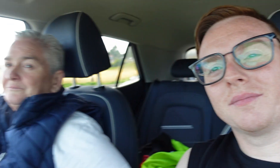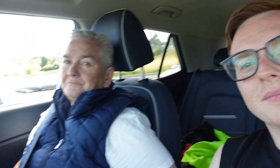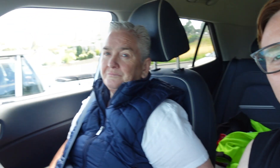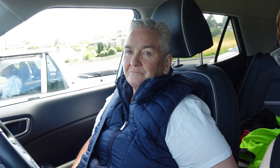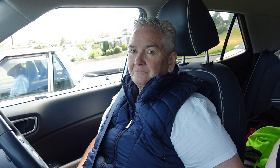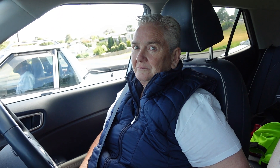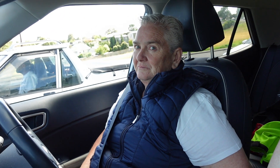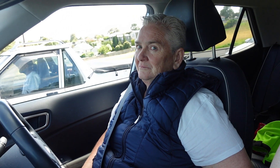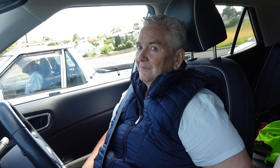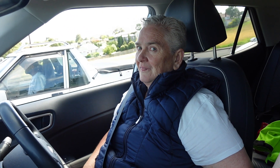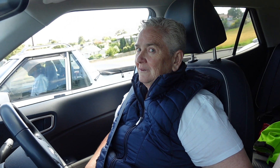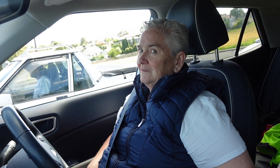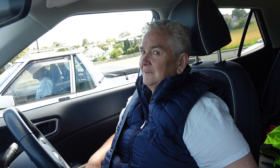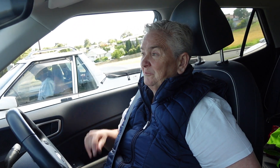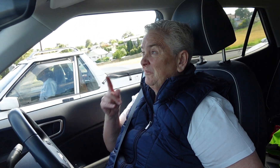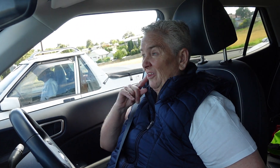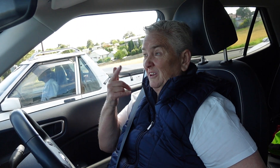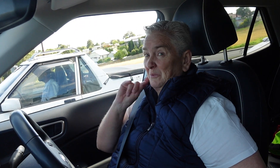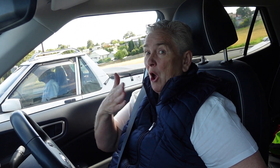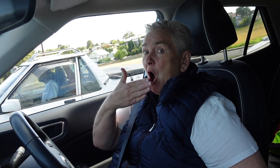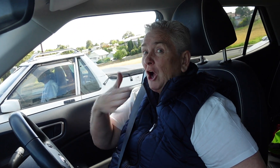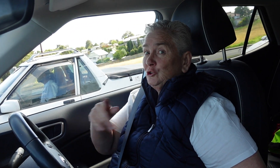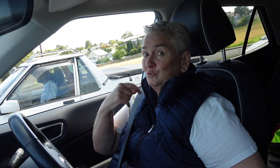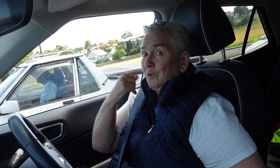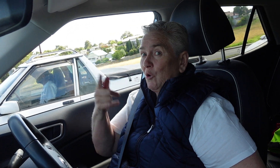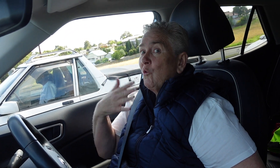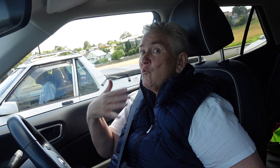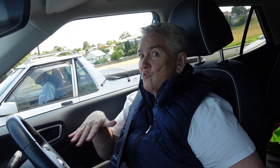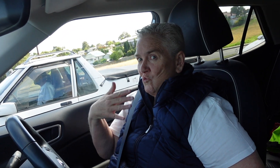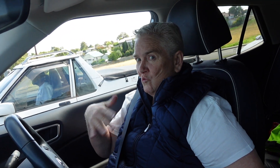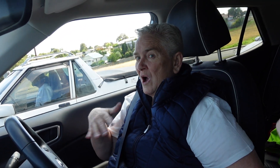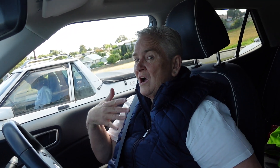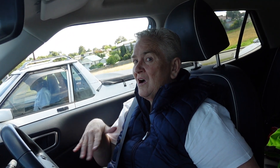Annie-Maree: Tomorrow will be hot. Wow.